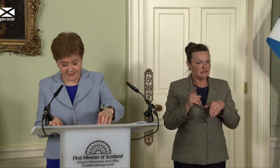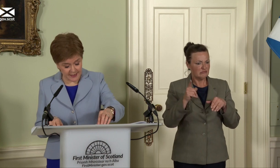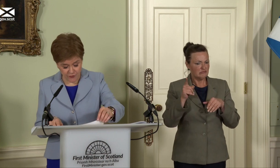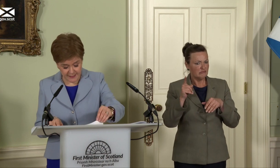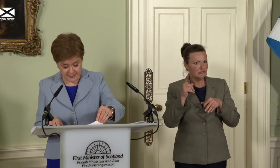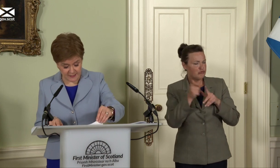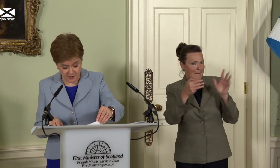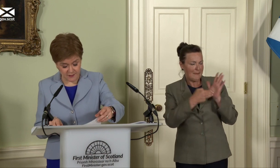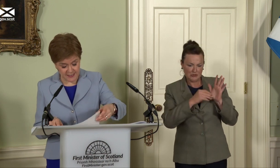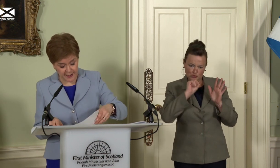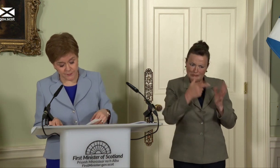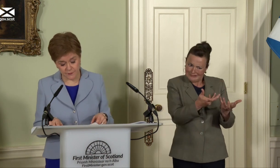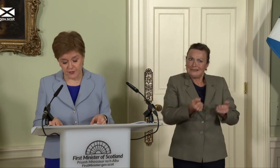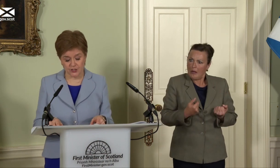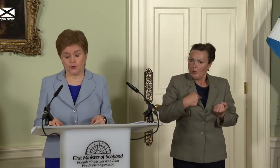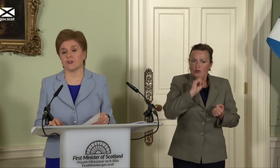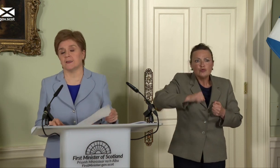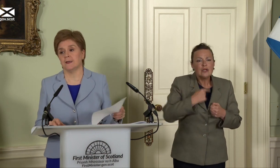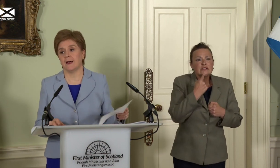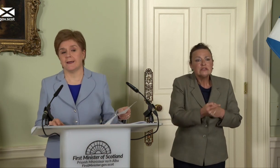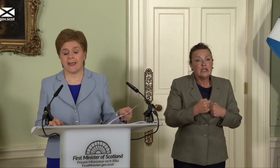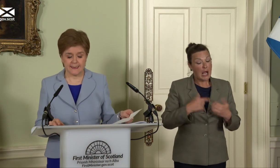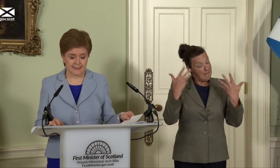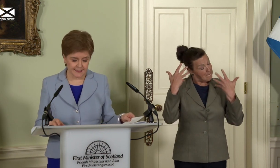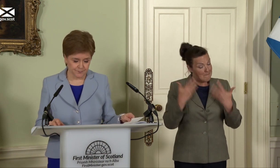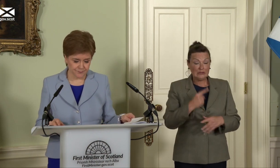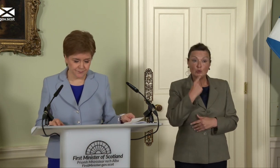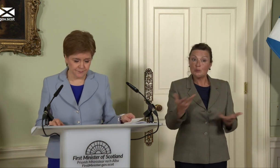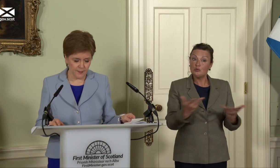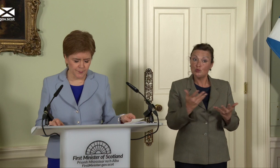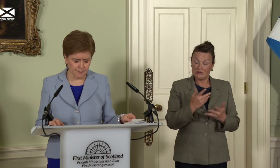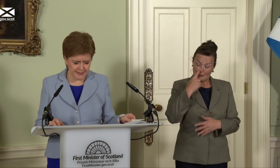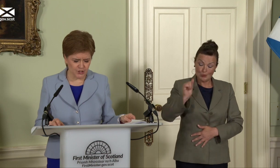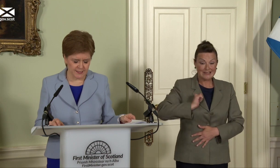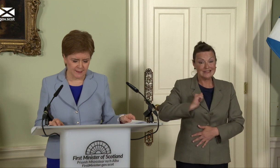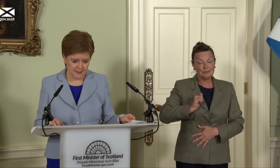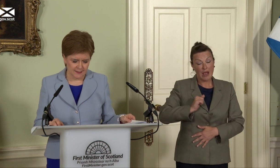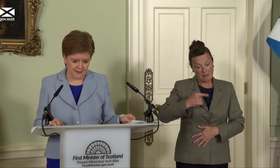stand ready to discuss the terms of such an order at any time. But my duty, as the